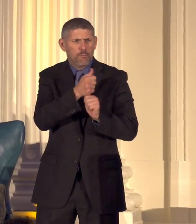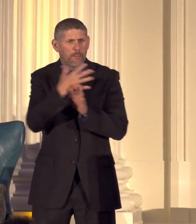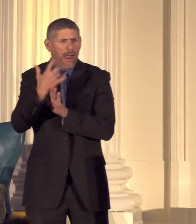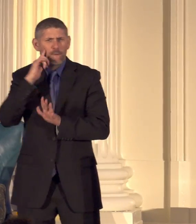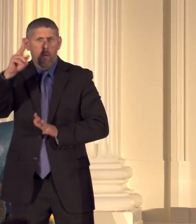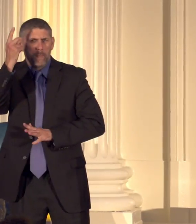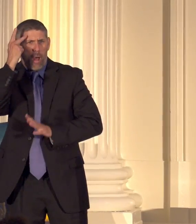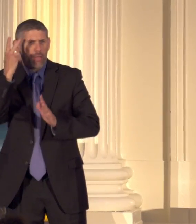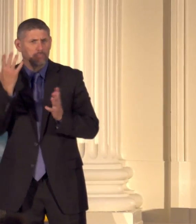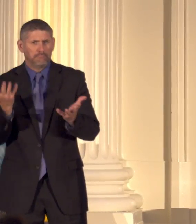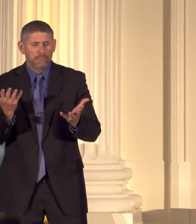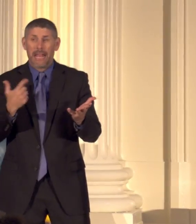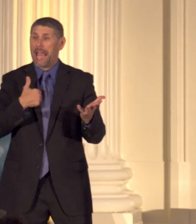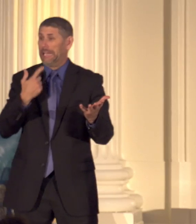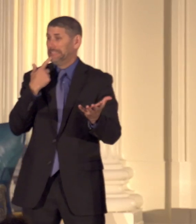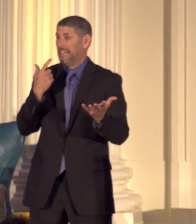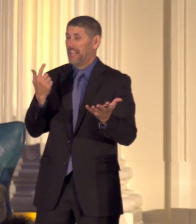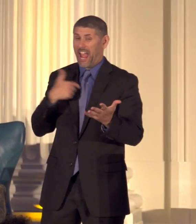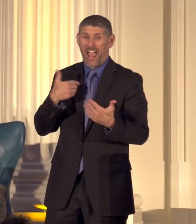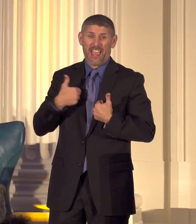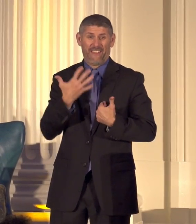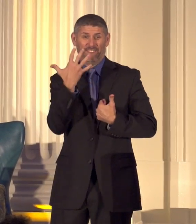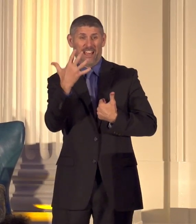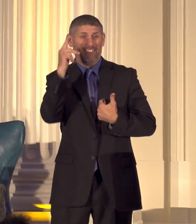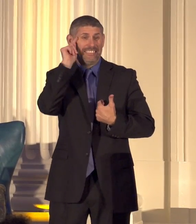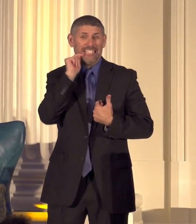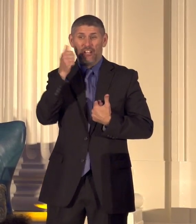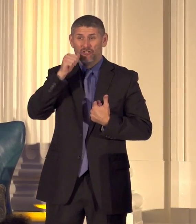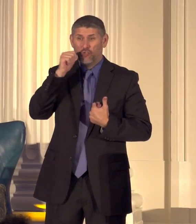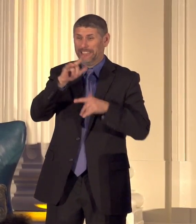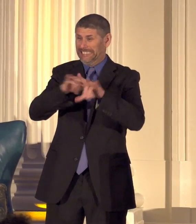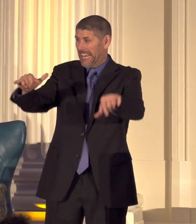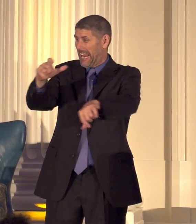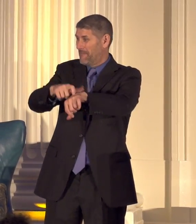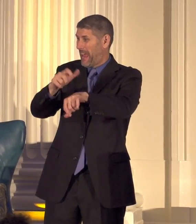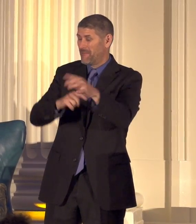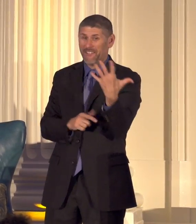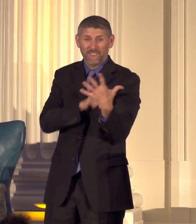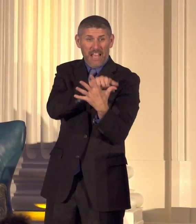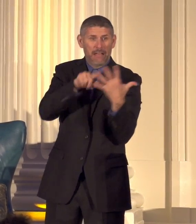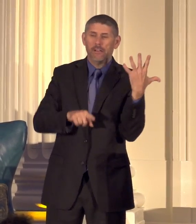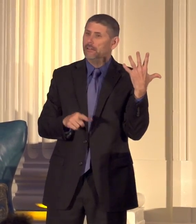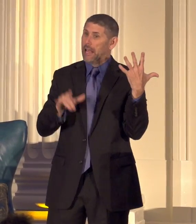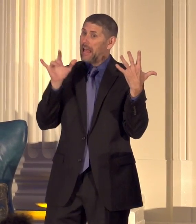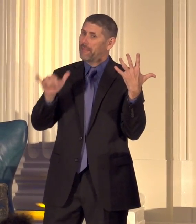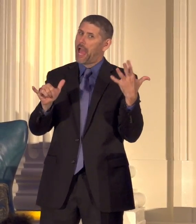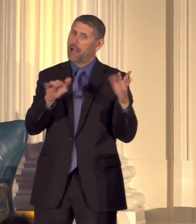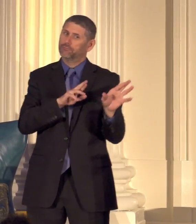and I said I had 5 teenage girls at once that prepared me for politics. You had to